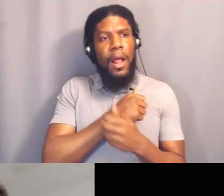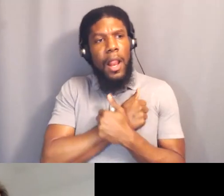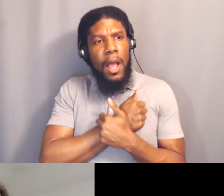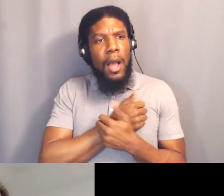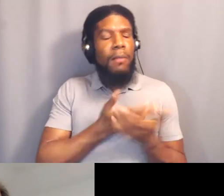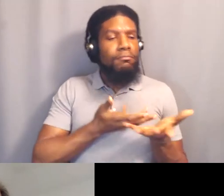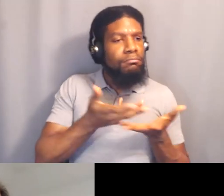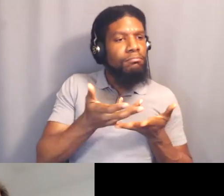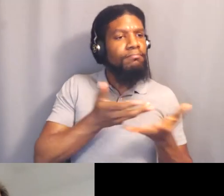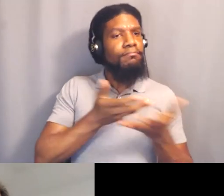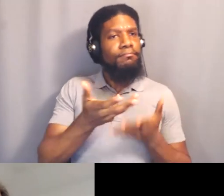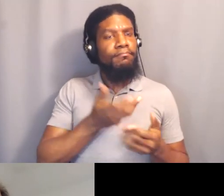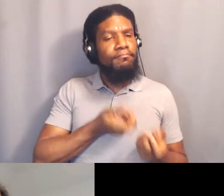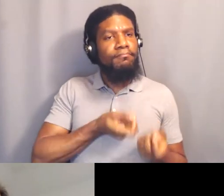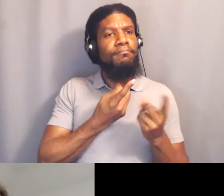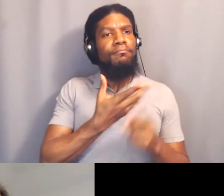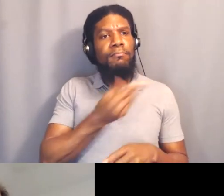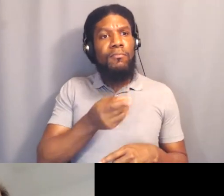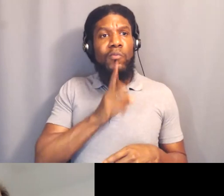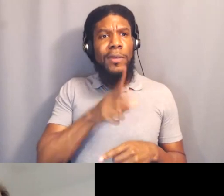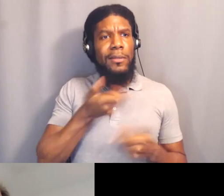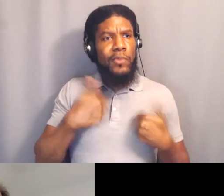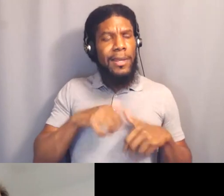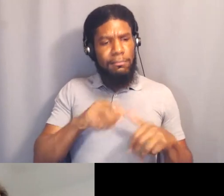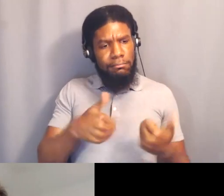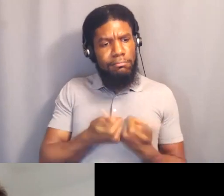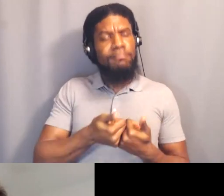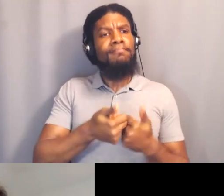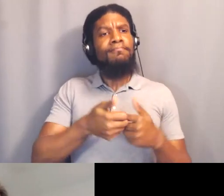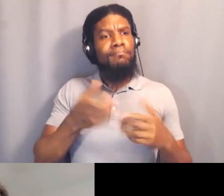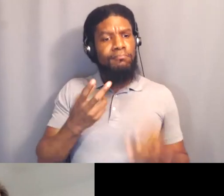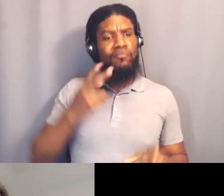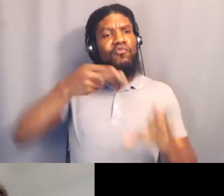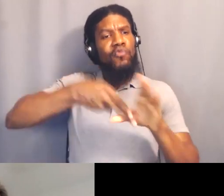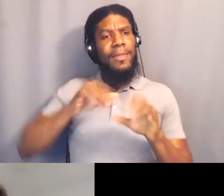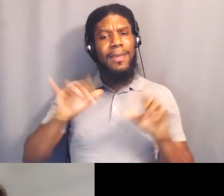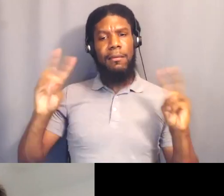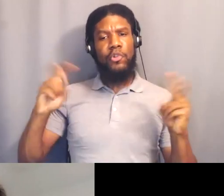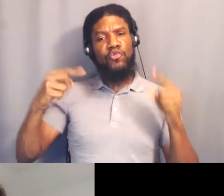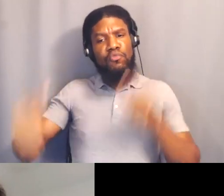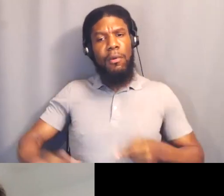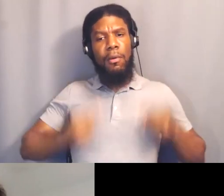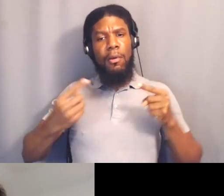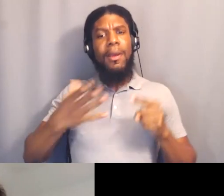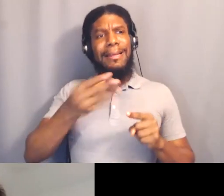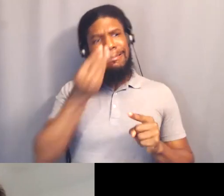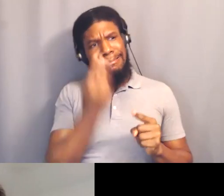and really push them on how imperative it is that we're all involved in whatever way we can be.